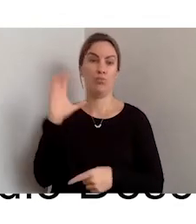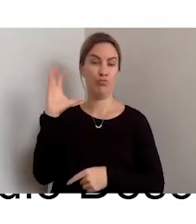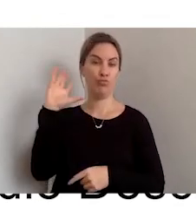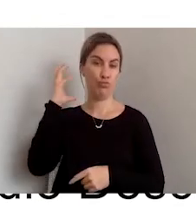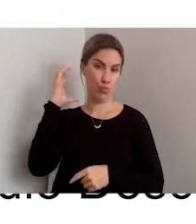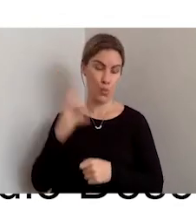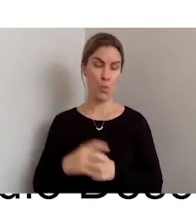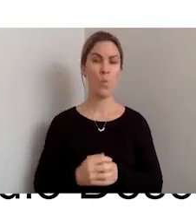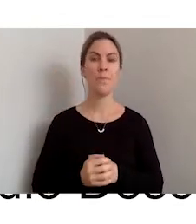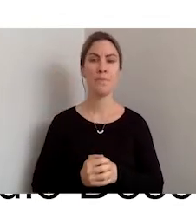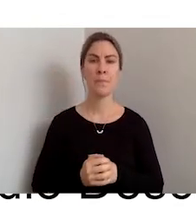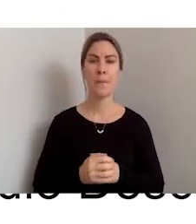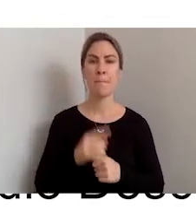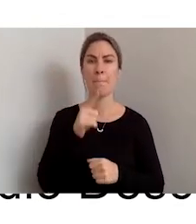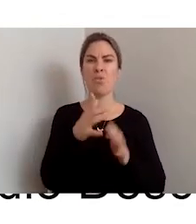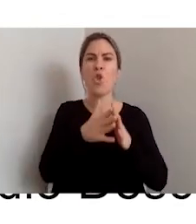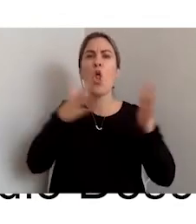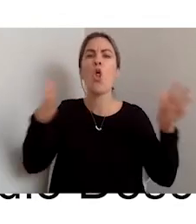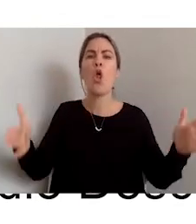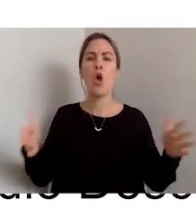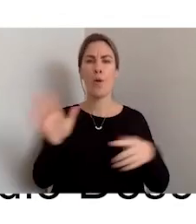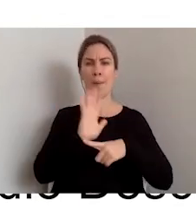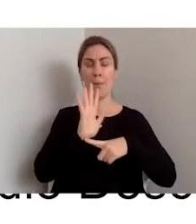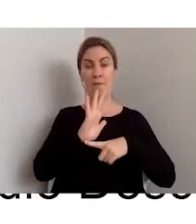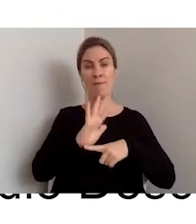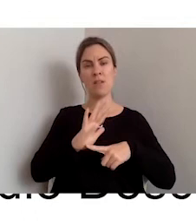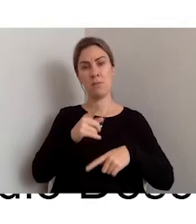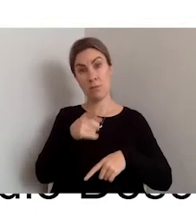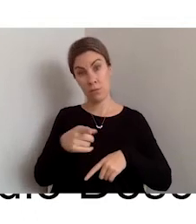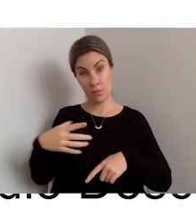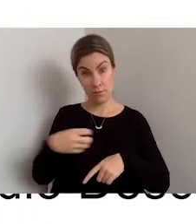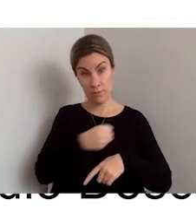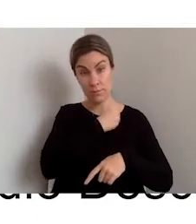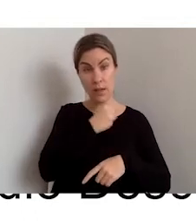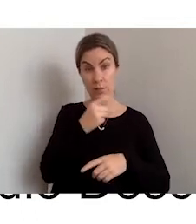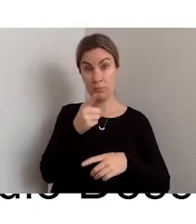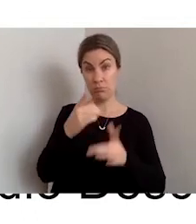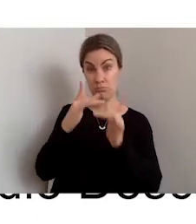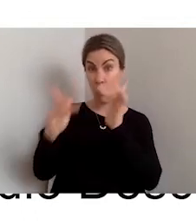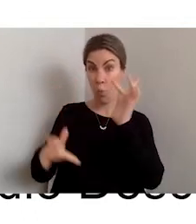Do you have to have that complete content on, say, your web page? No,